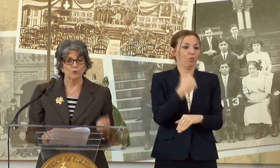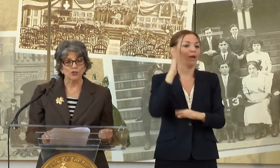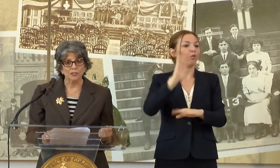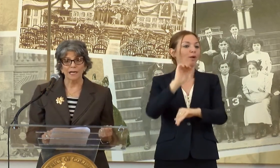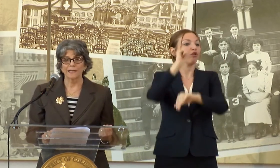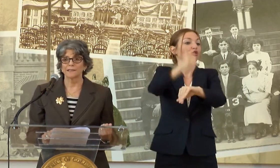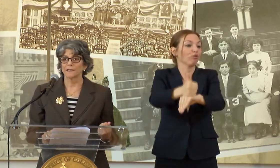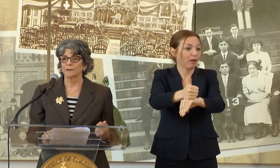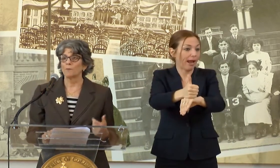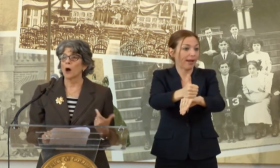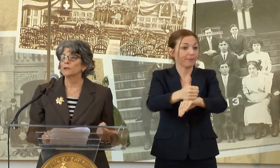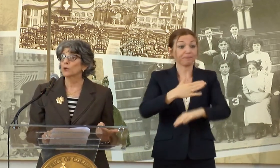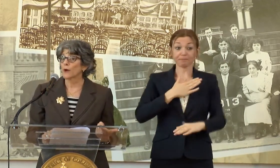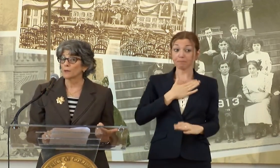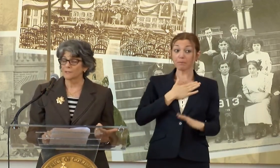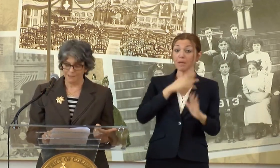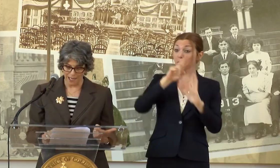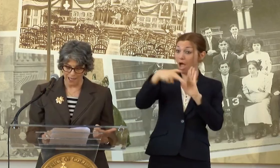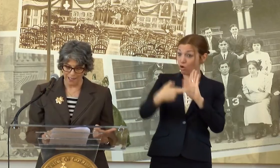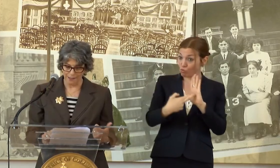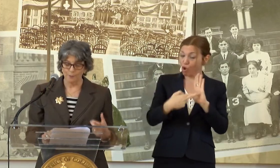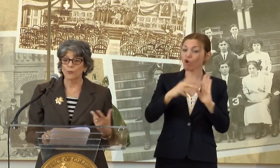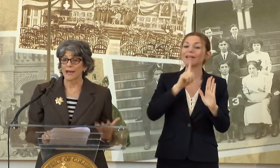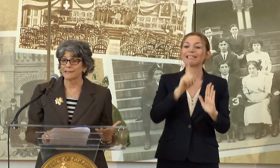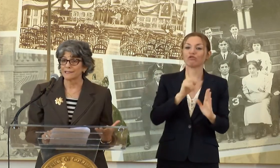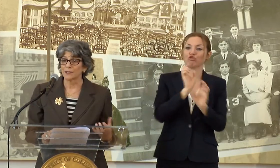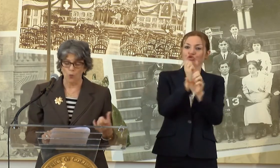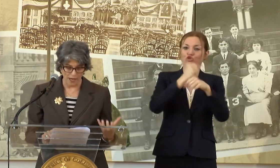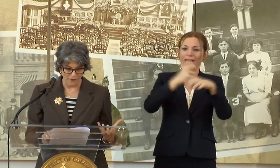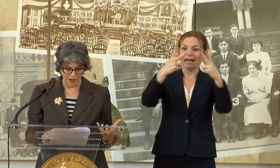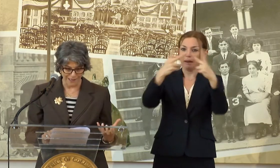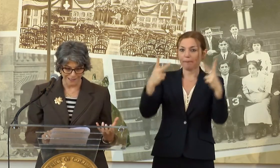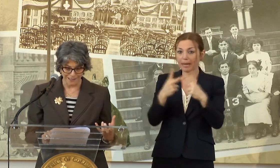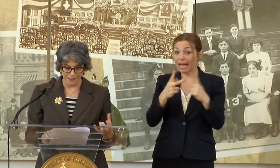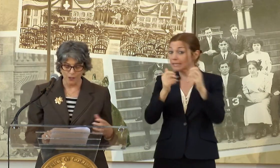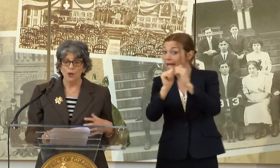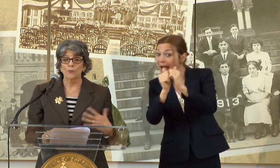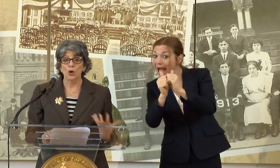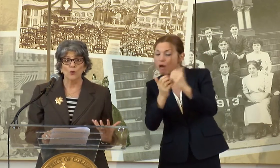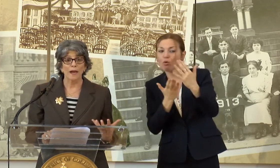MERCHANDISING, PUBLIC DESIGN, BRANDING, WAY FINDING,